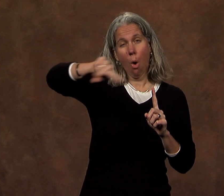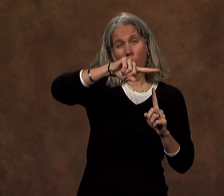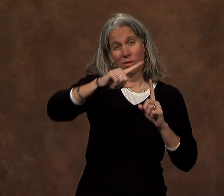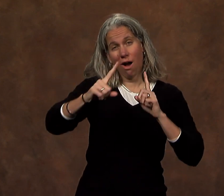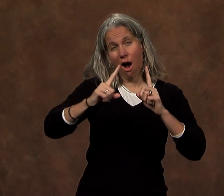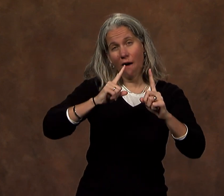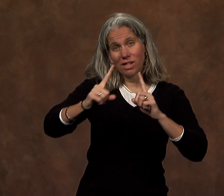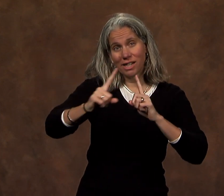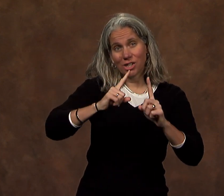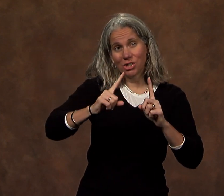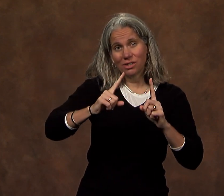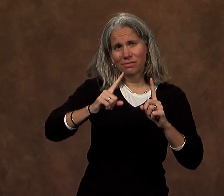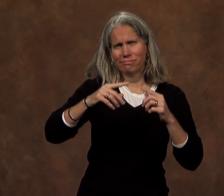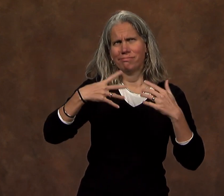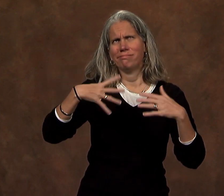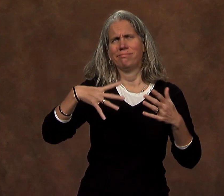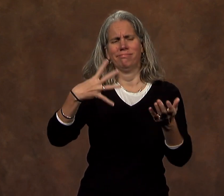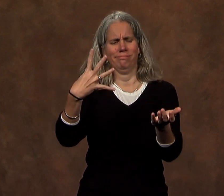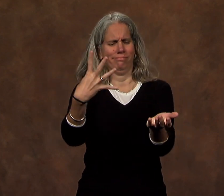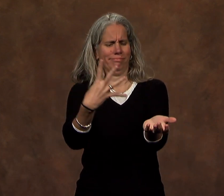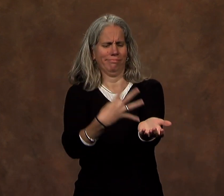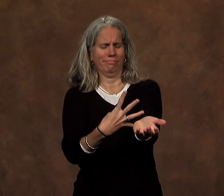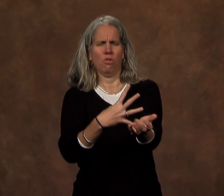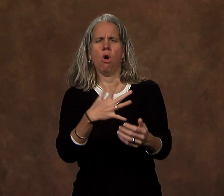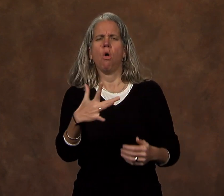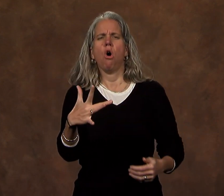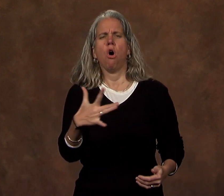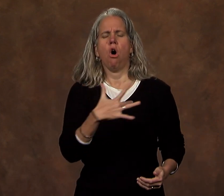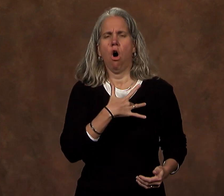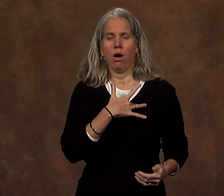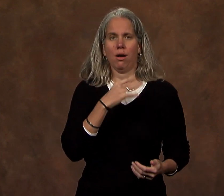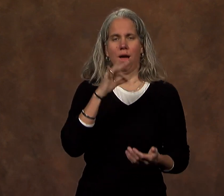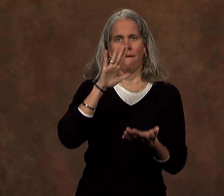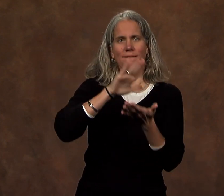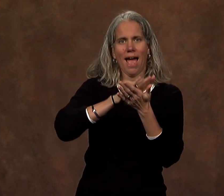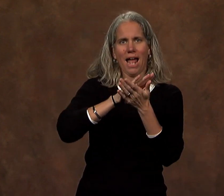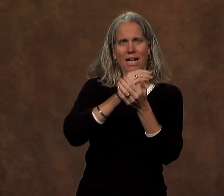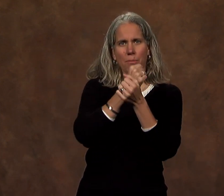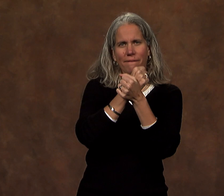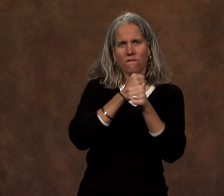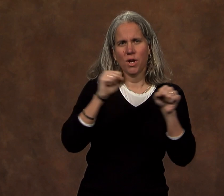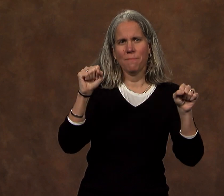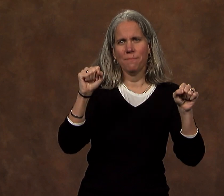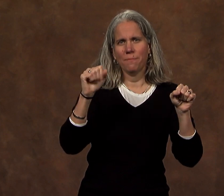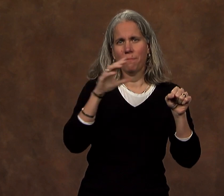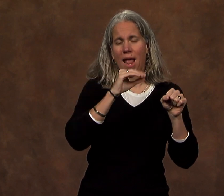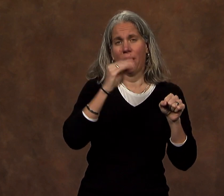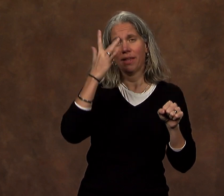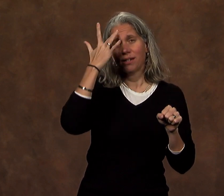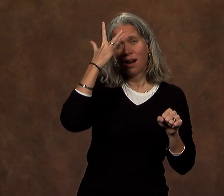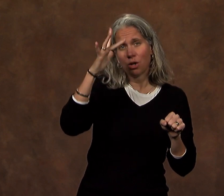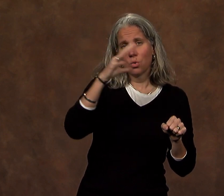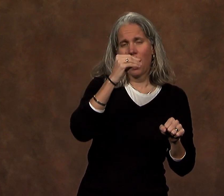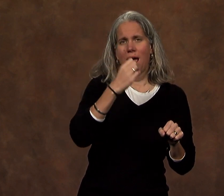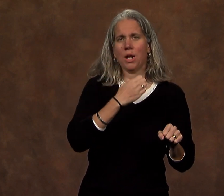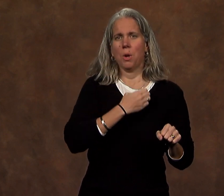these conversations are the sustenance of academic freedom and they stimulate the intellectual